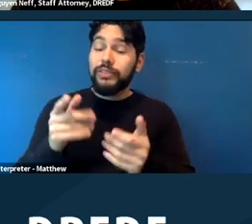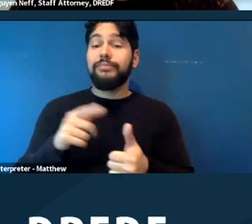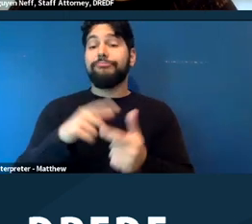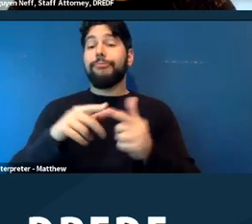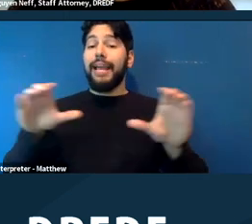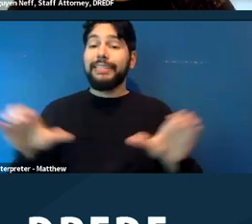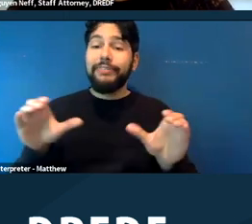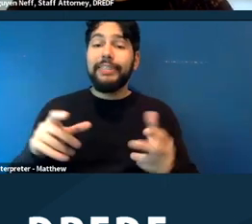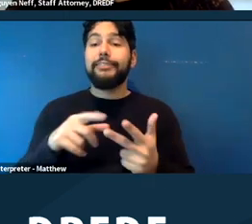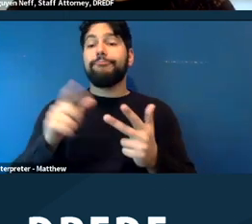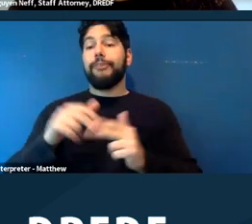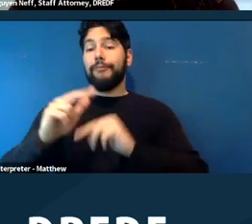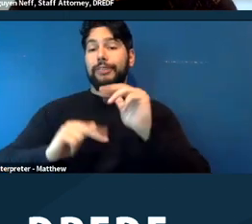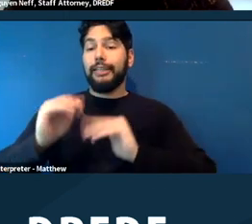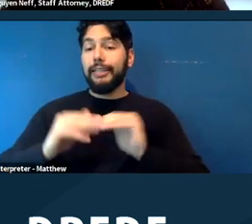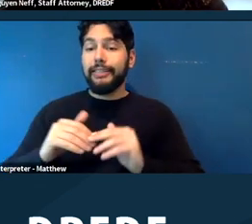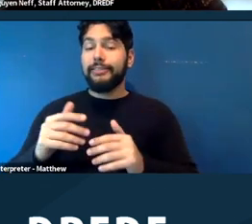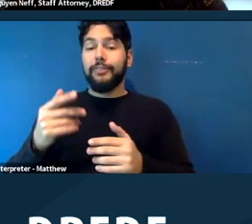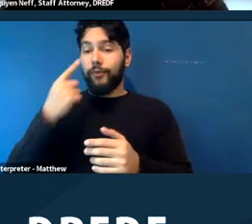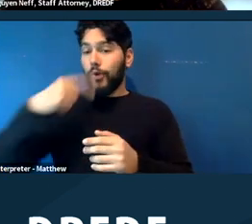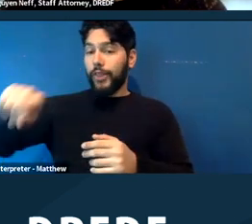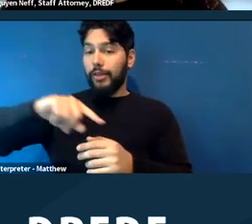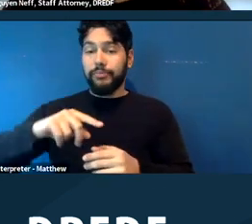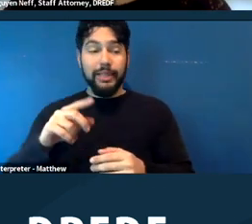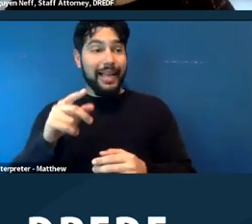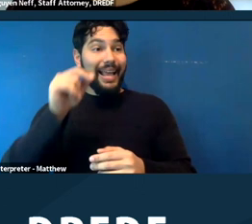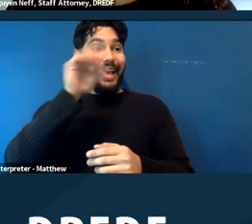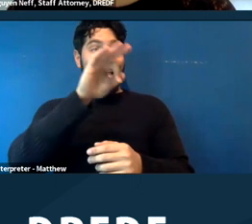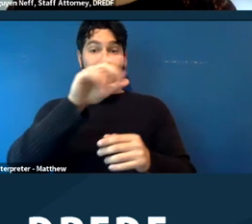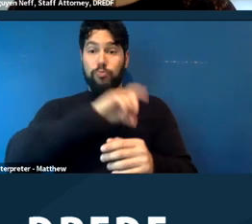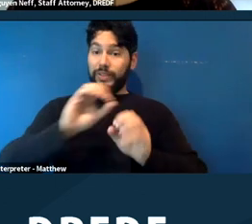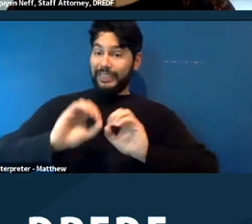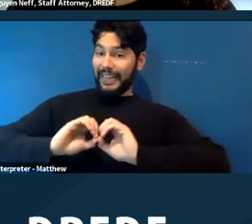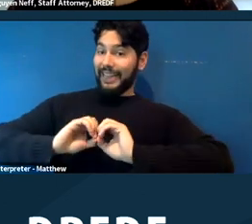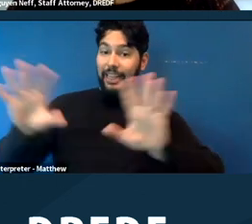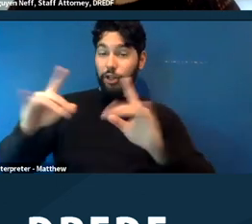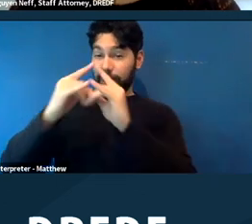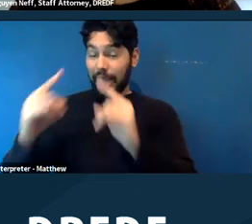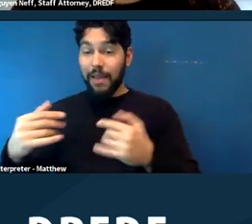So if someone is clearing an encampment and there is multiple shelters that they could go to, which,